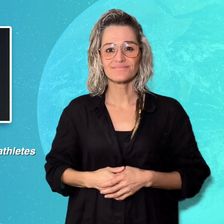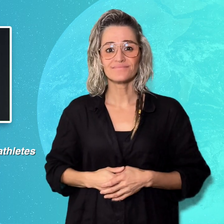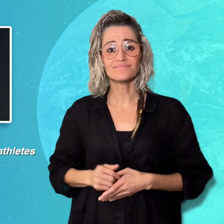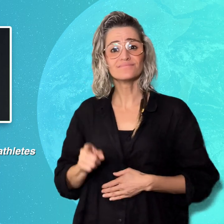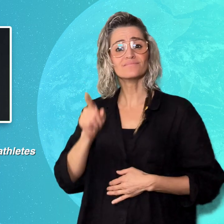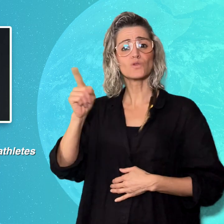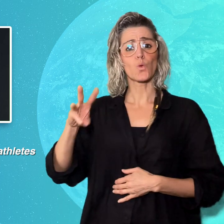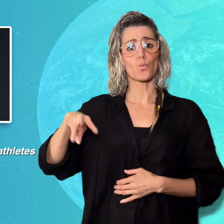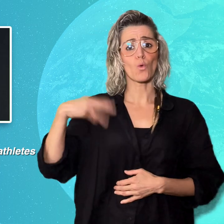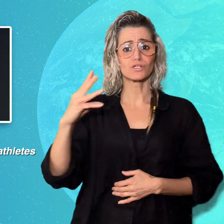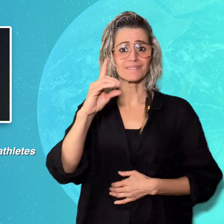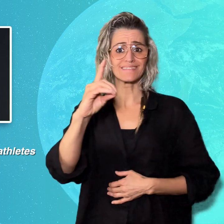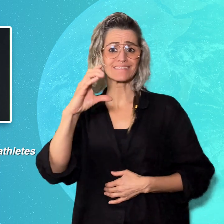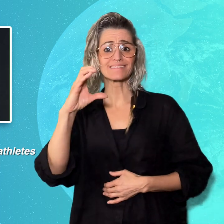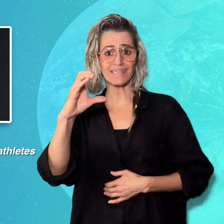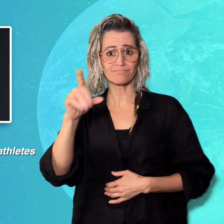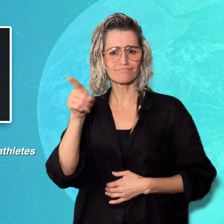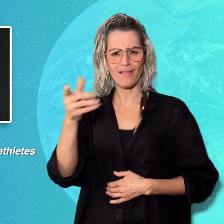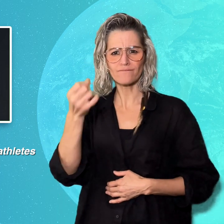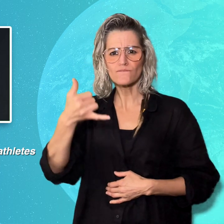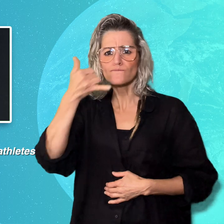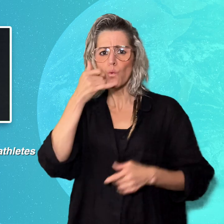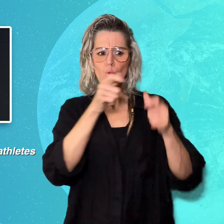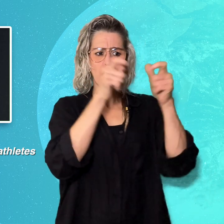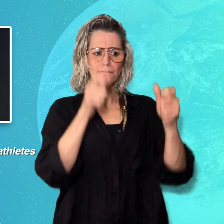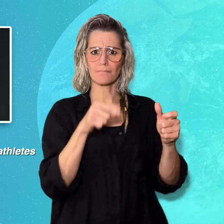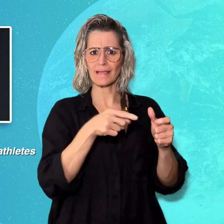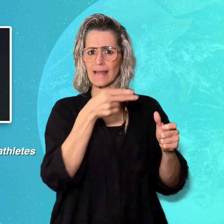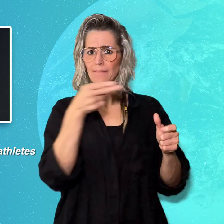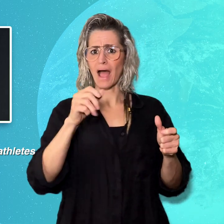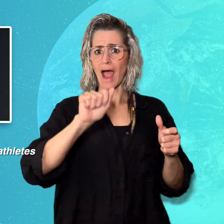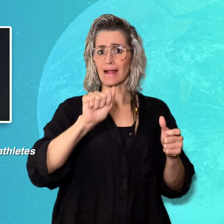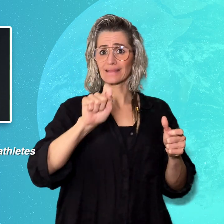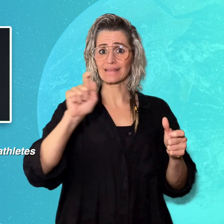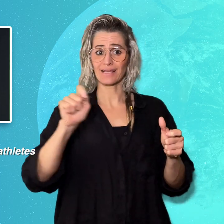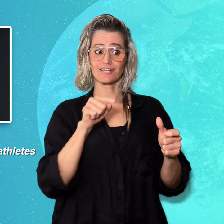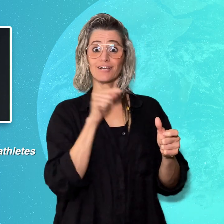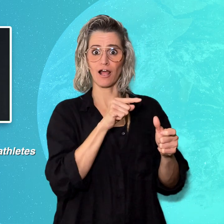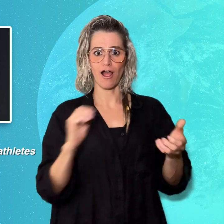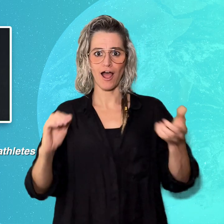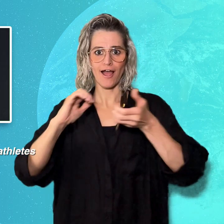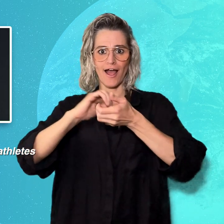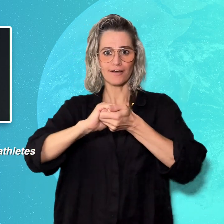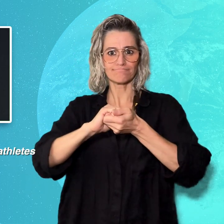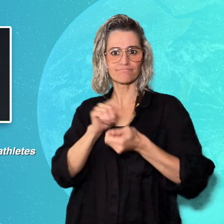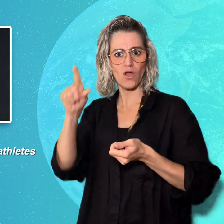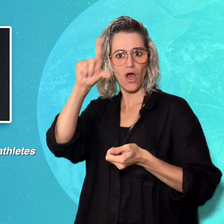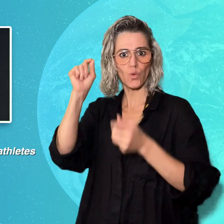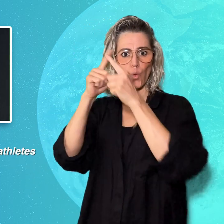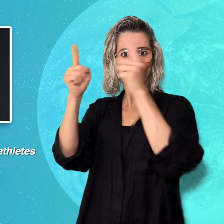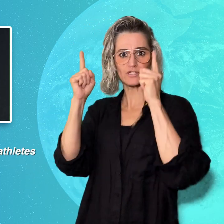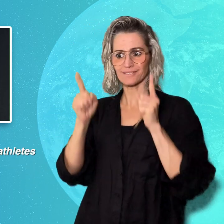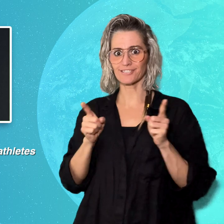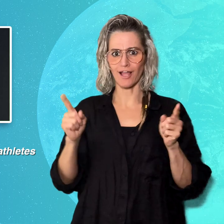The collaboration between AT&T company and Gallaudet University